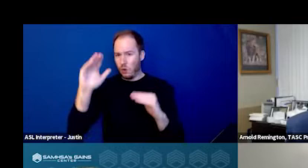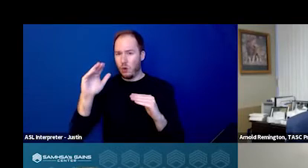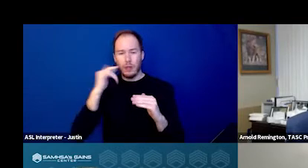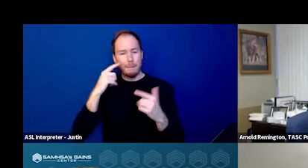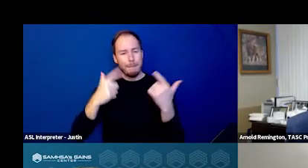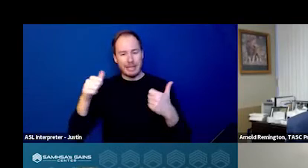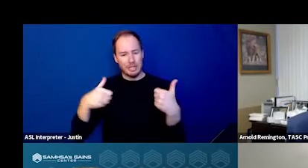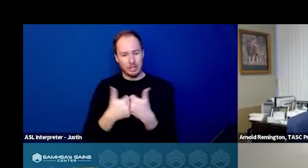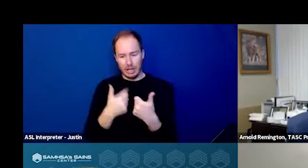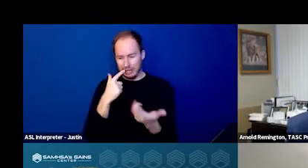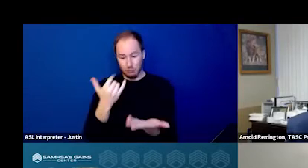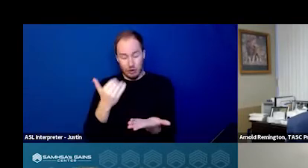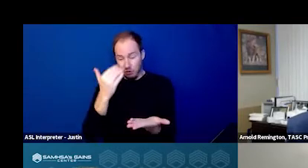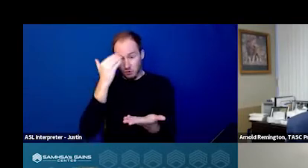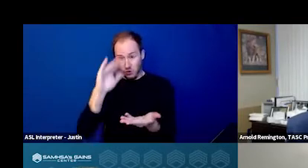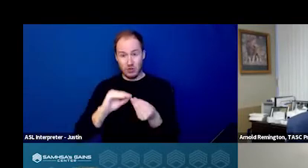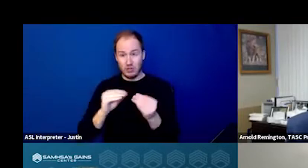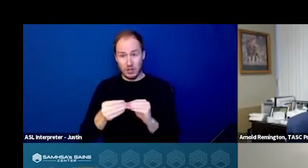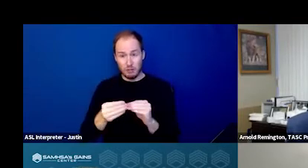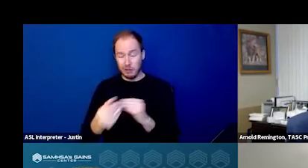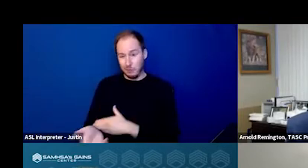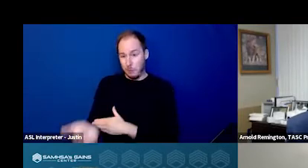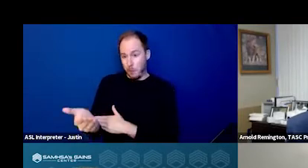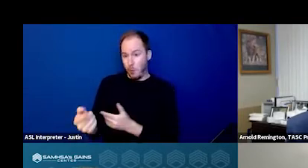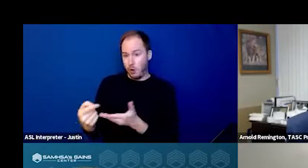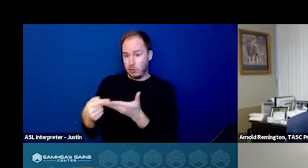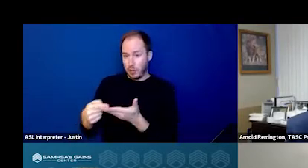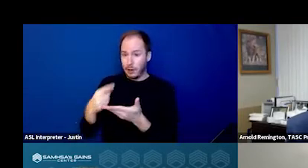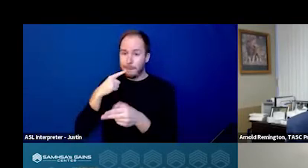And this morning's discussion, we talked about some of that,